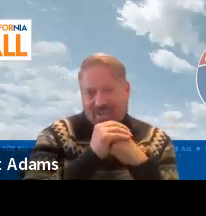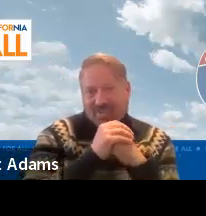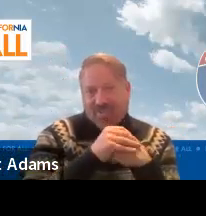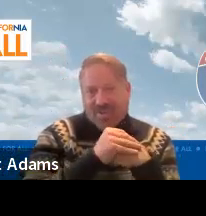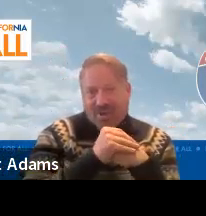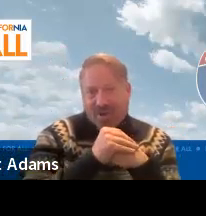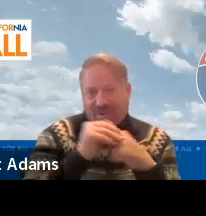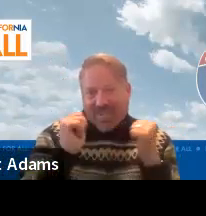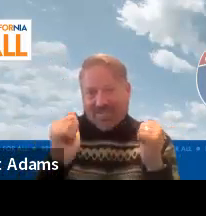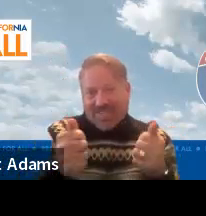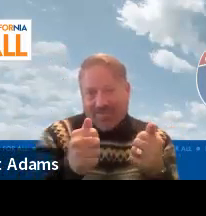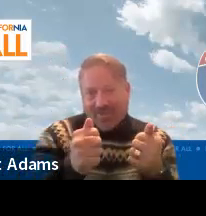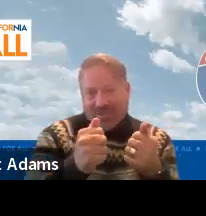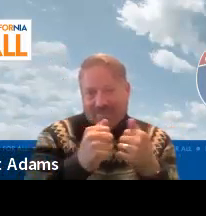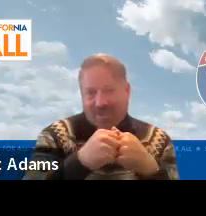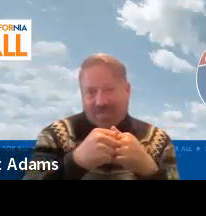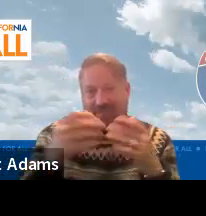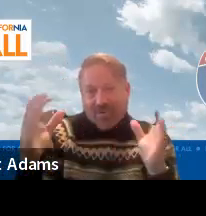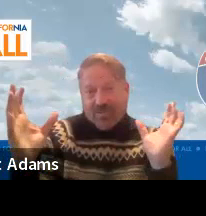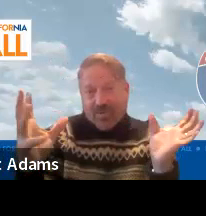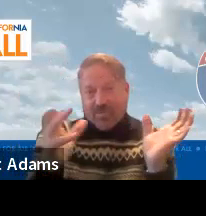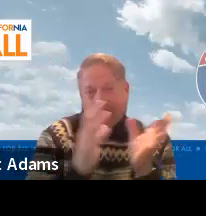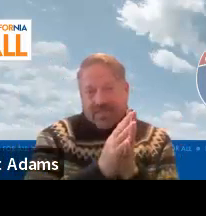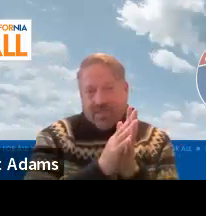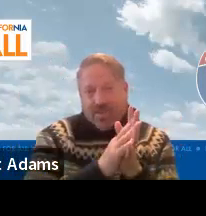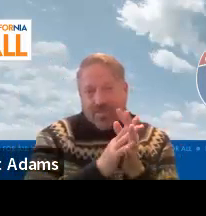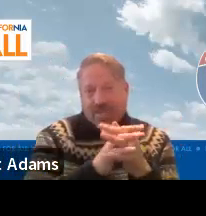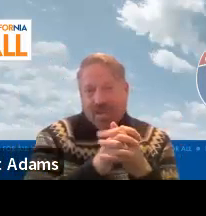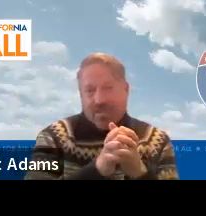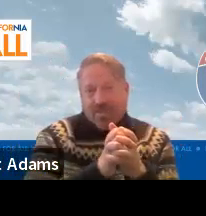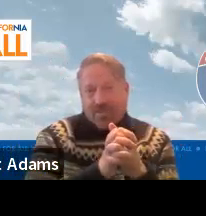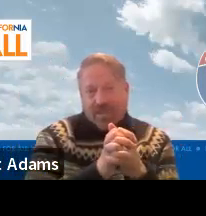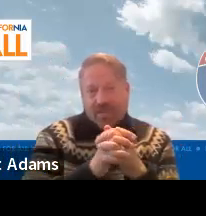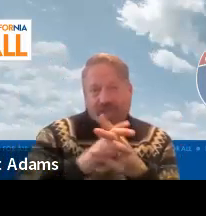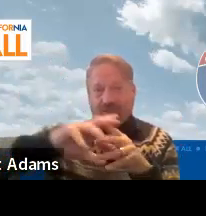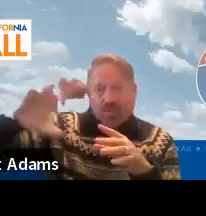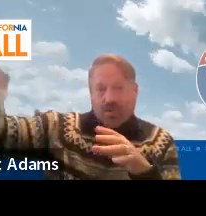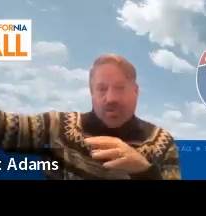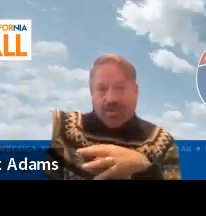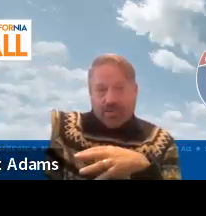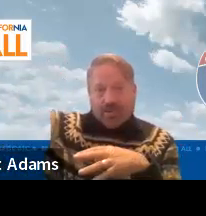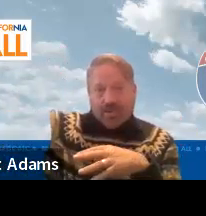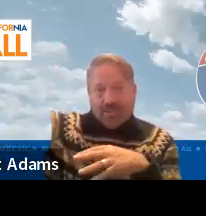You guys are examples of folks on this call, but others, and we're issuing the call to